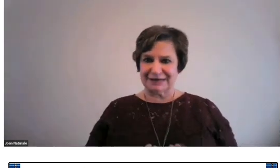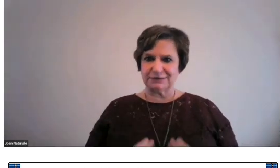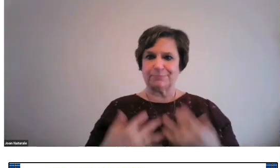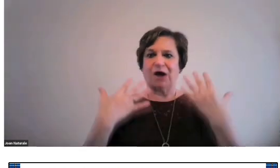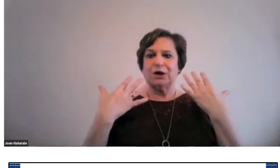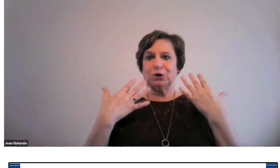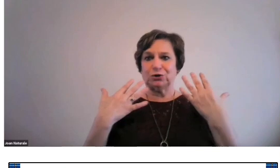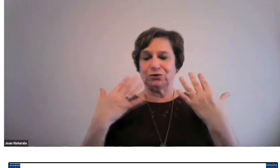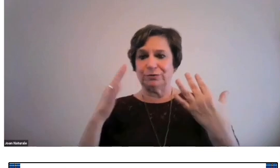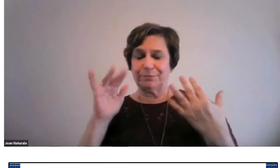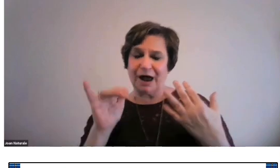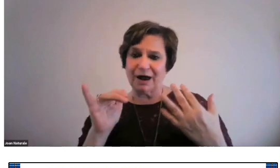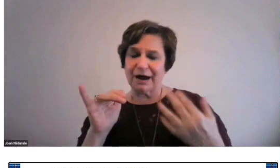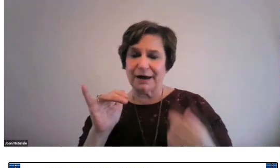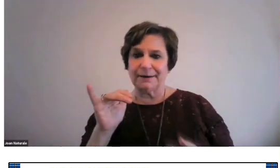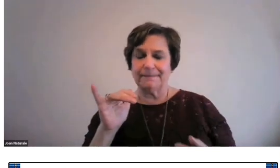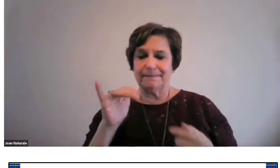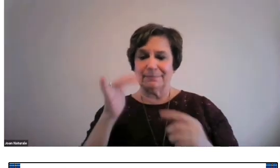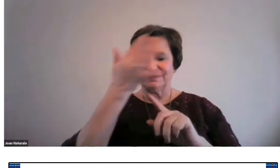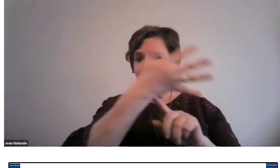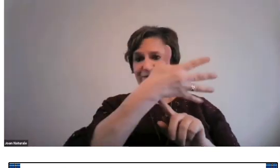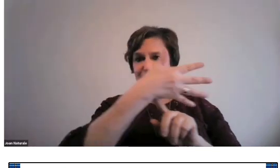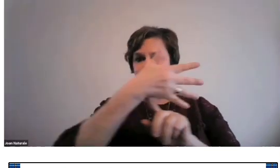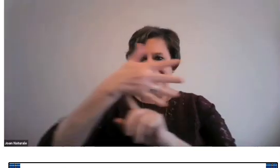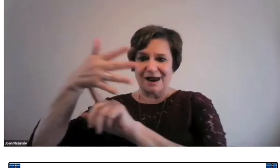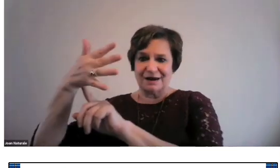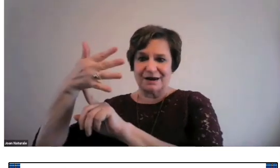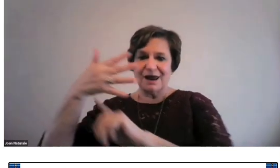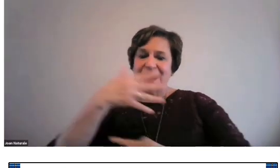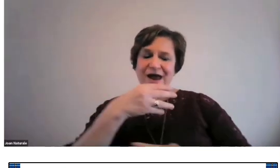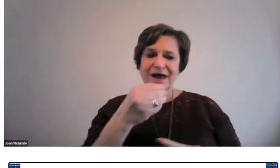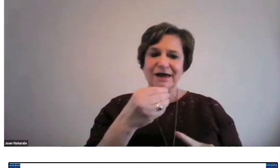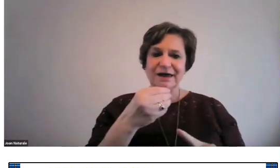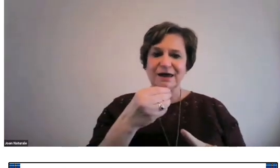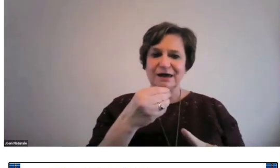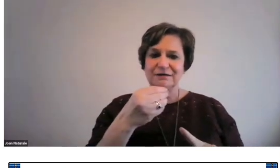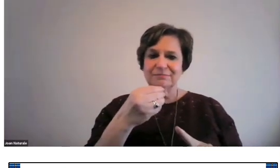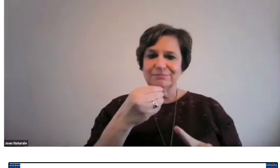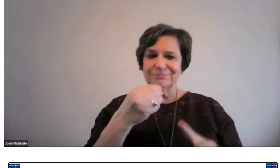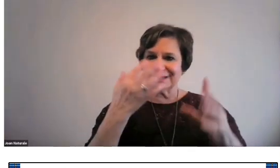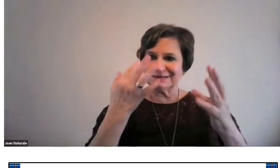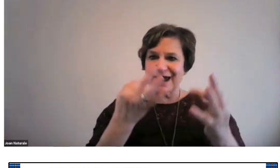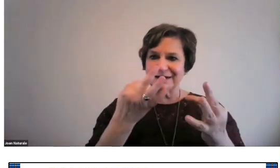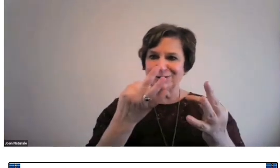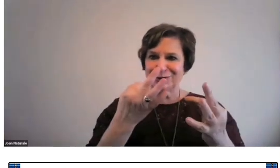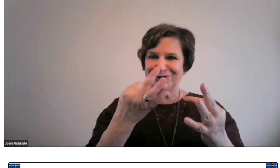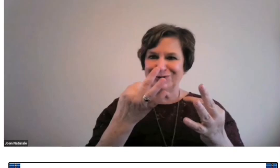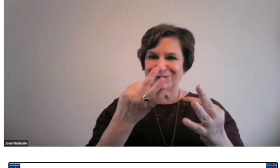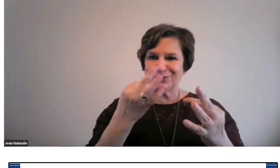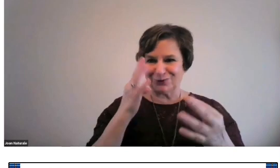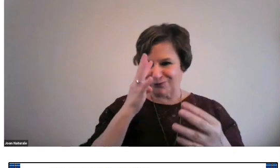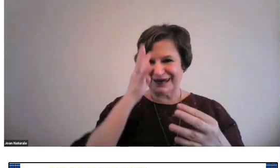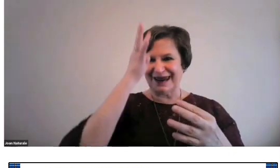She was inspired by the flag.